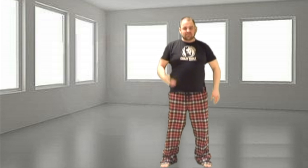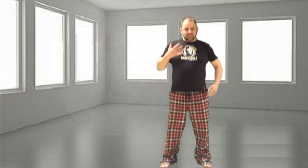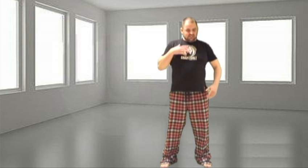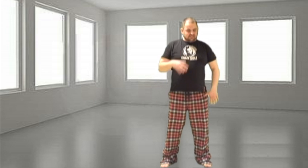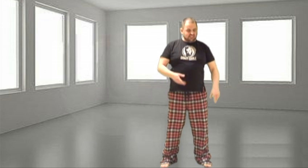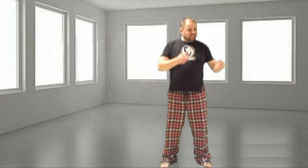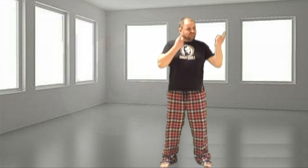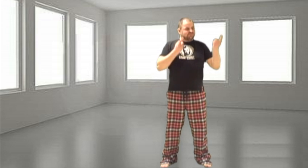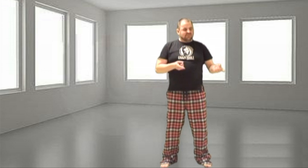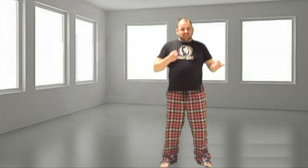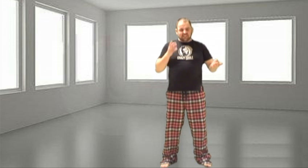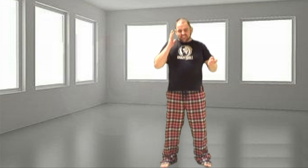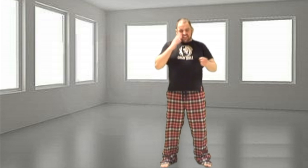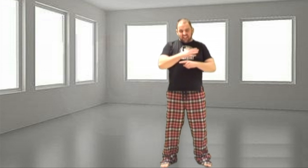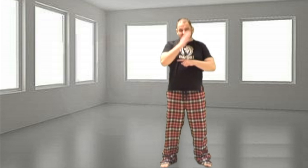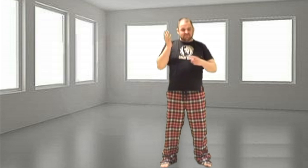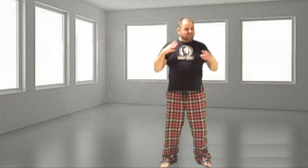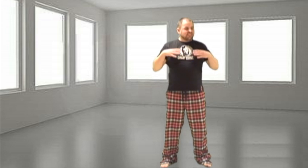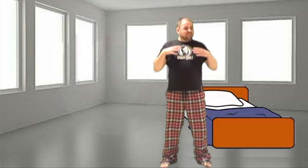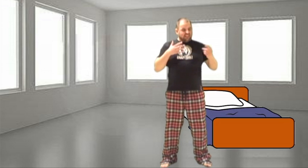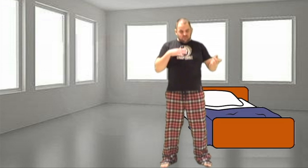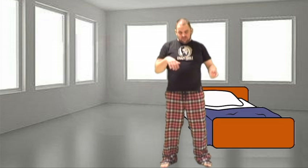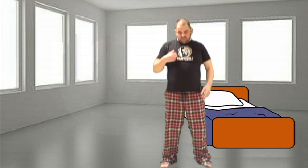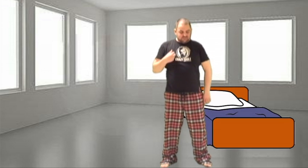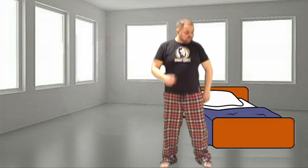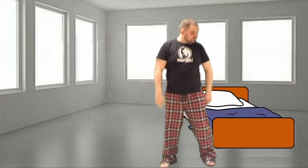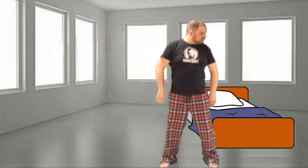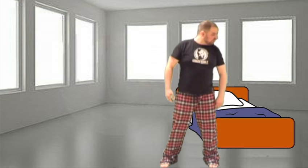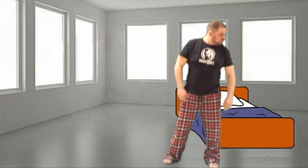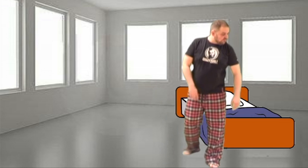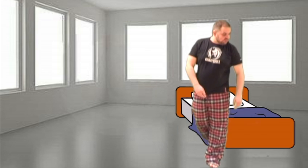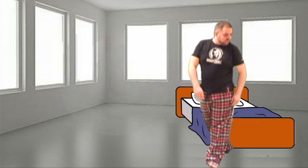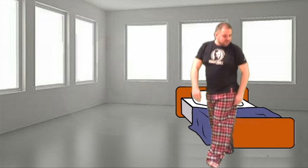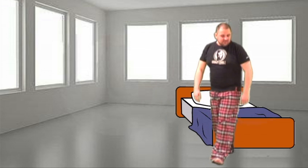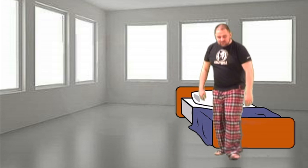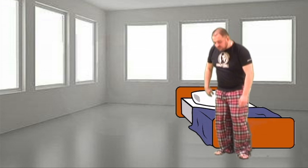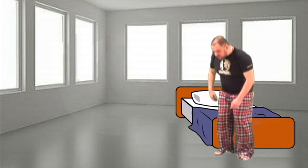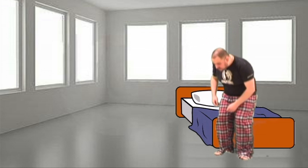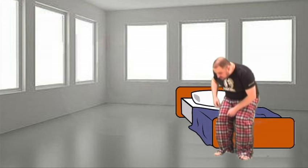Today I don't feel like doing anything I just wanna lay in my bed